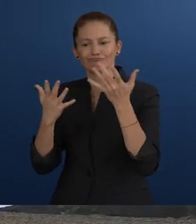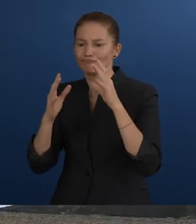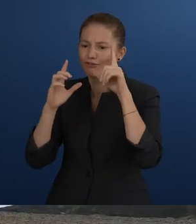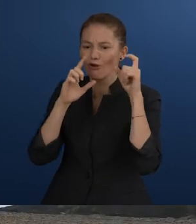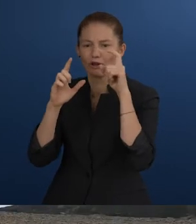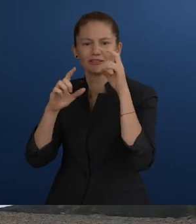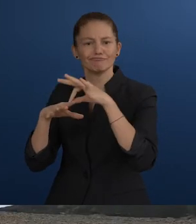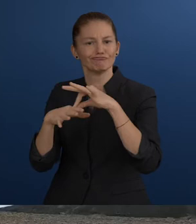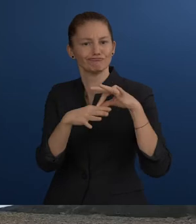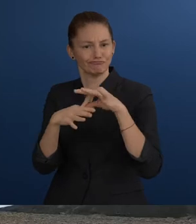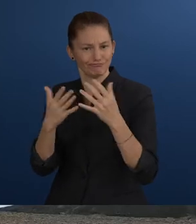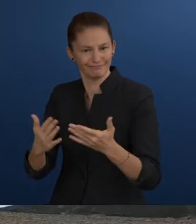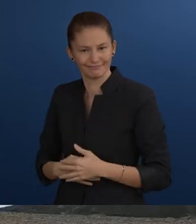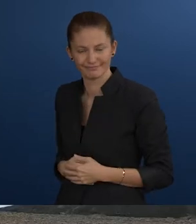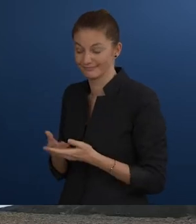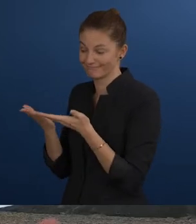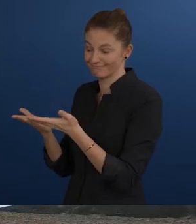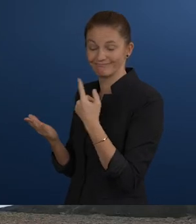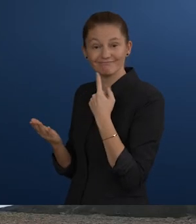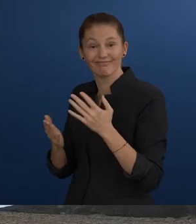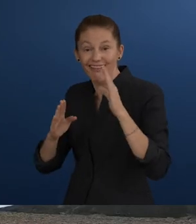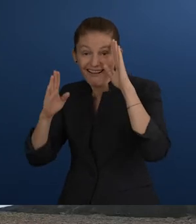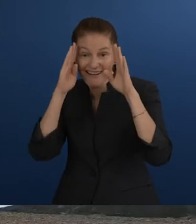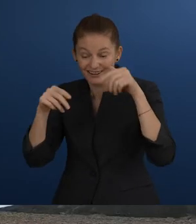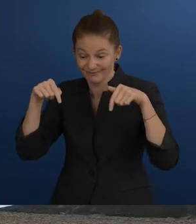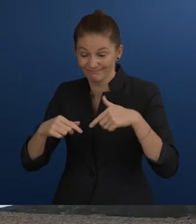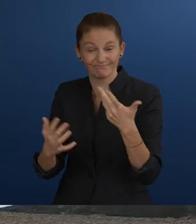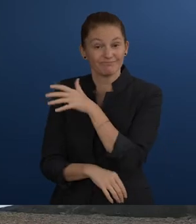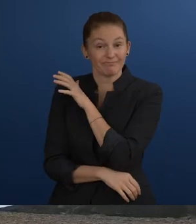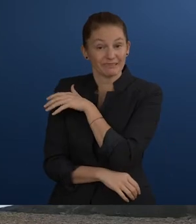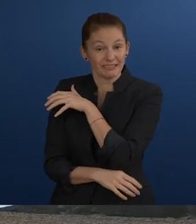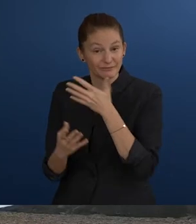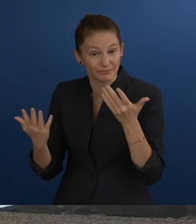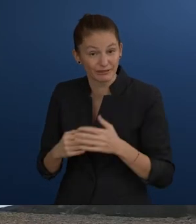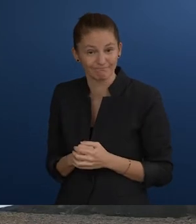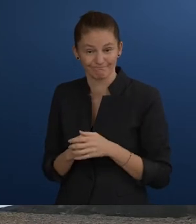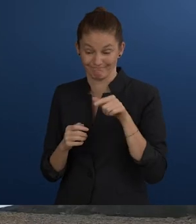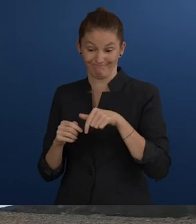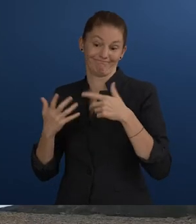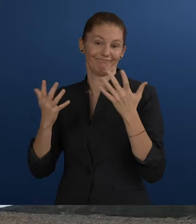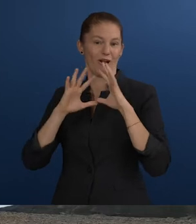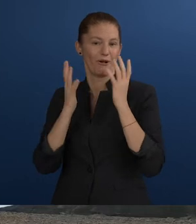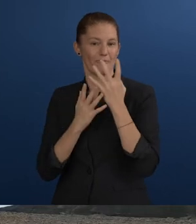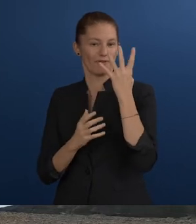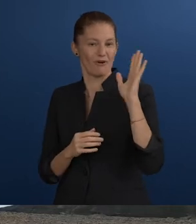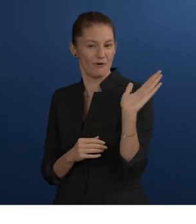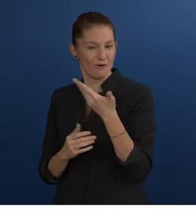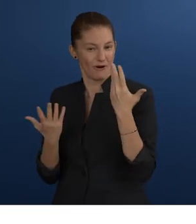This is Globe4all. We are happy to be part of the Zero Project initiative. Thank you so much.”